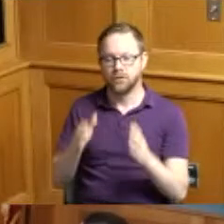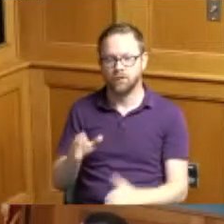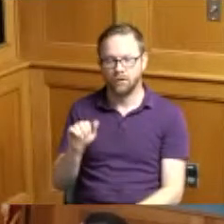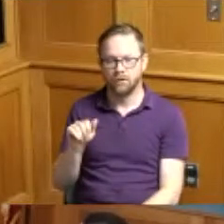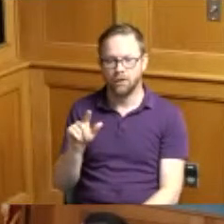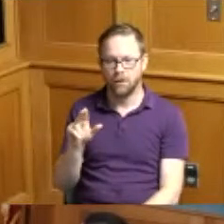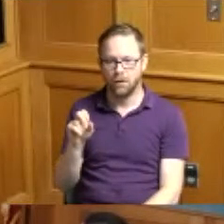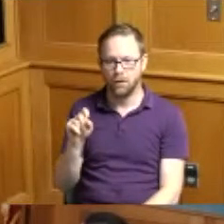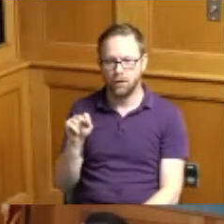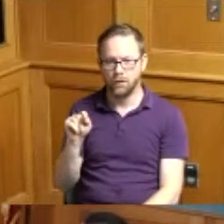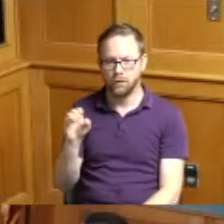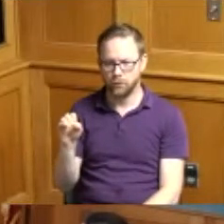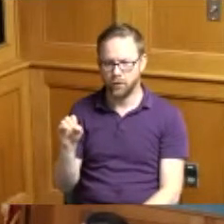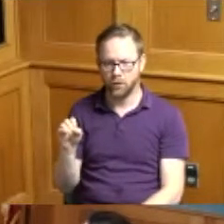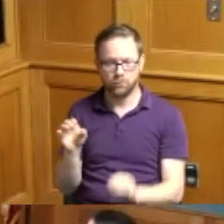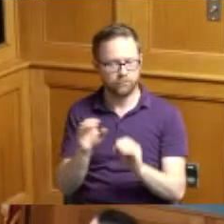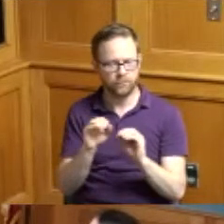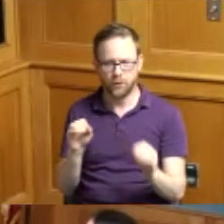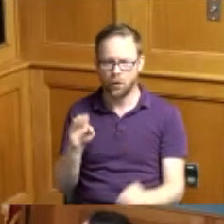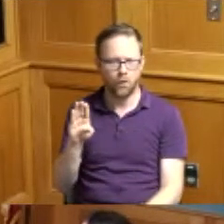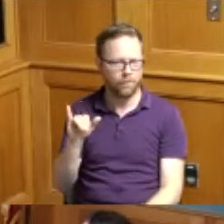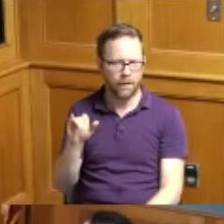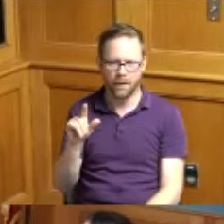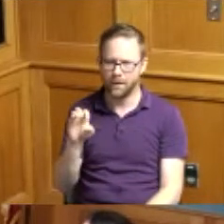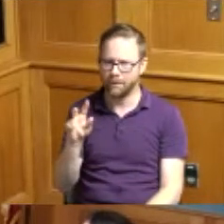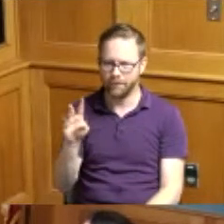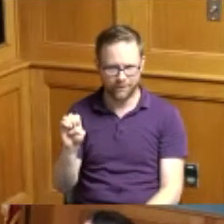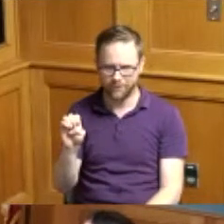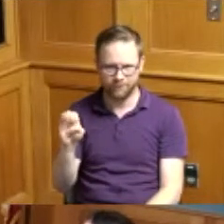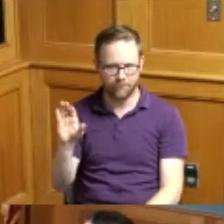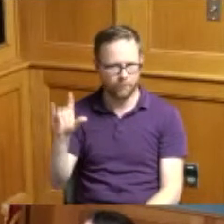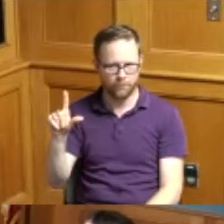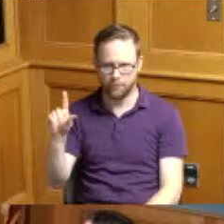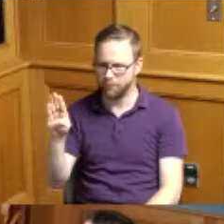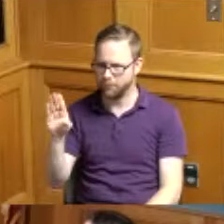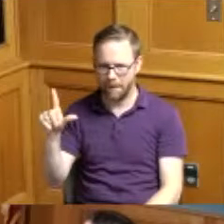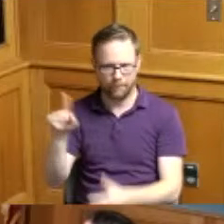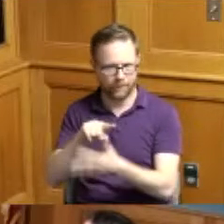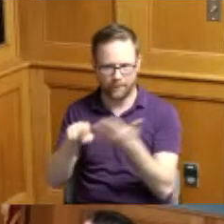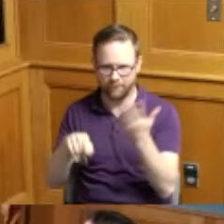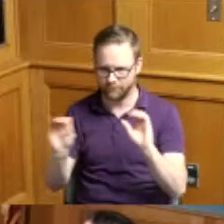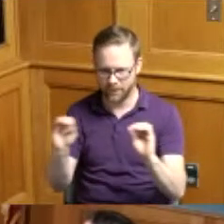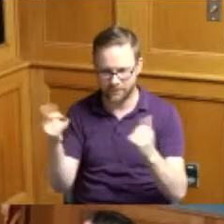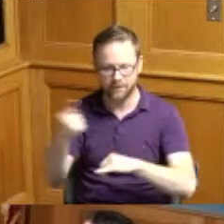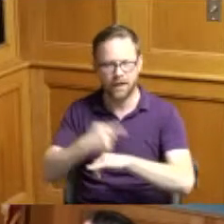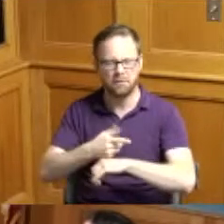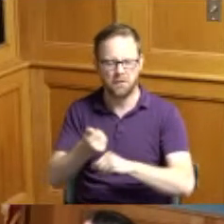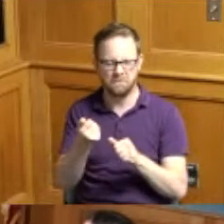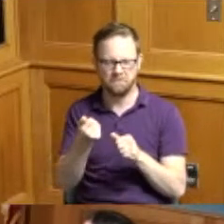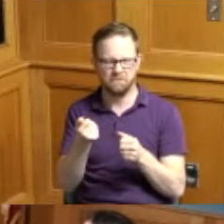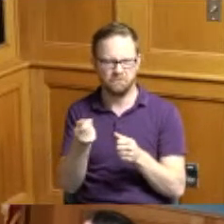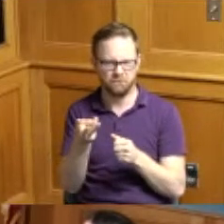thank you Madam President no by leave items today but just a a quick a couple of quick notes had the